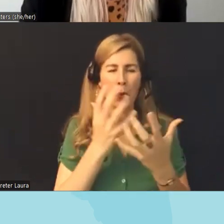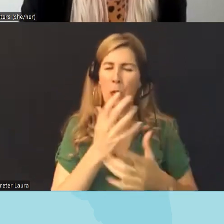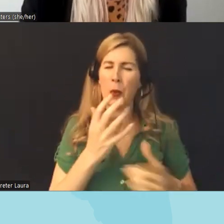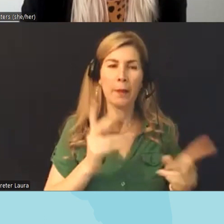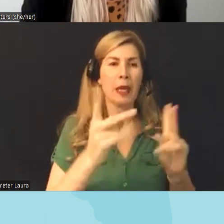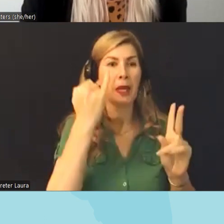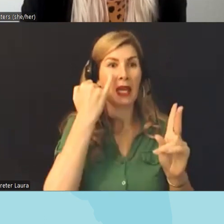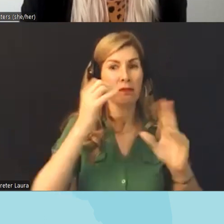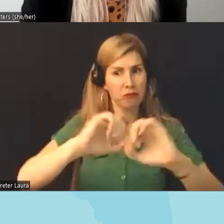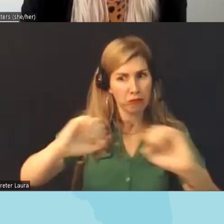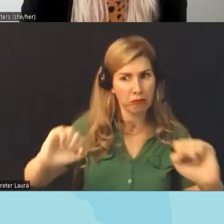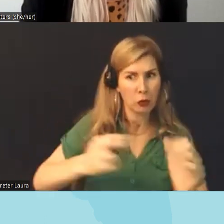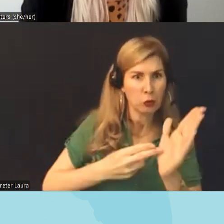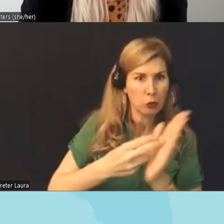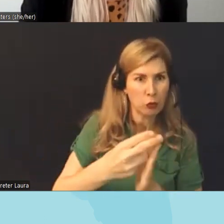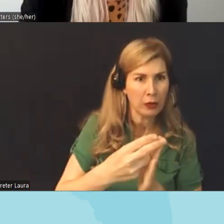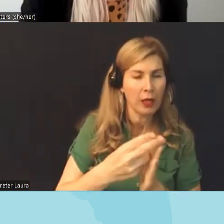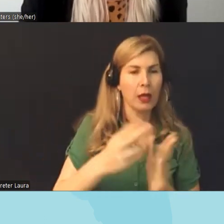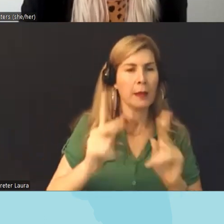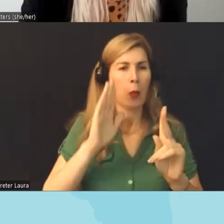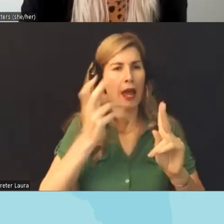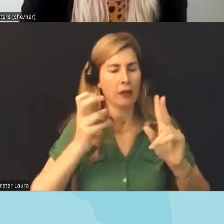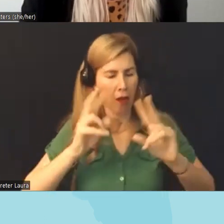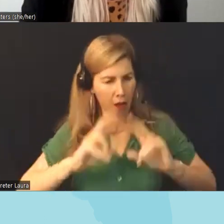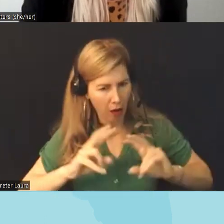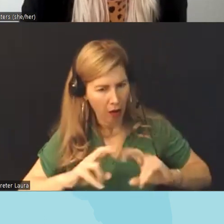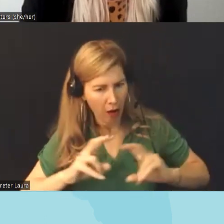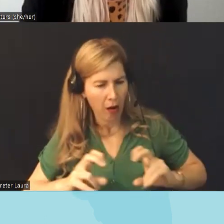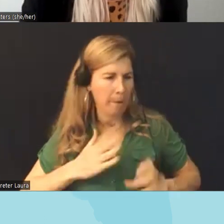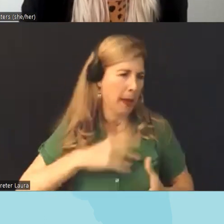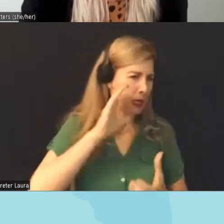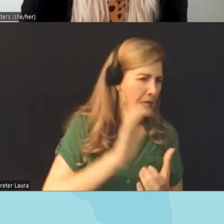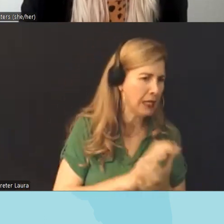fall apart and they will have to reassess their way of life their beliefs and how they move in our